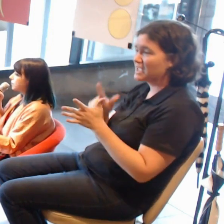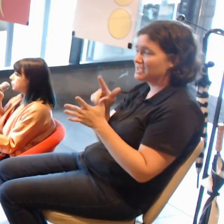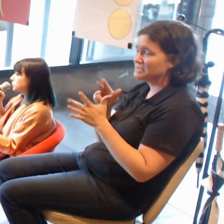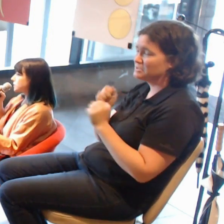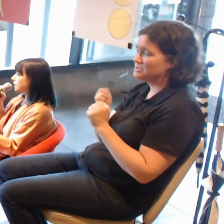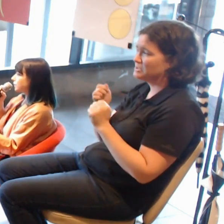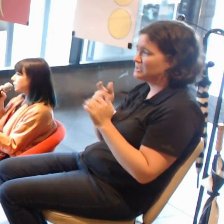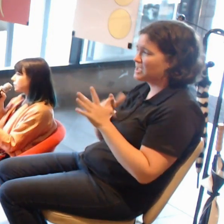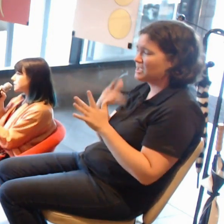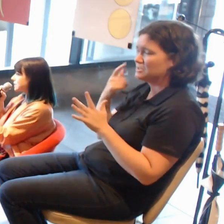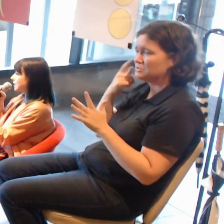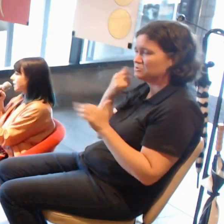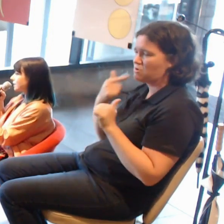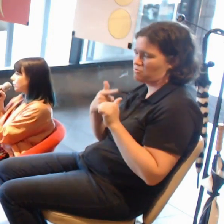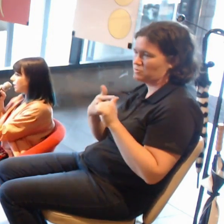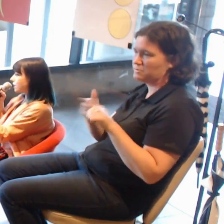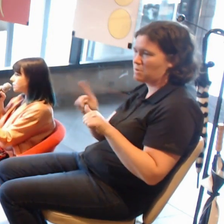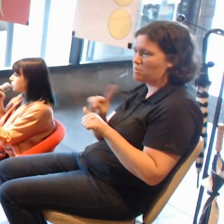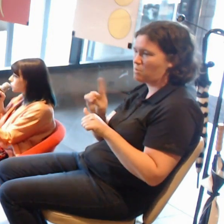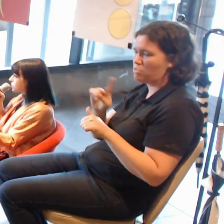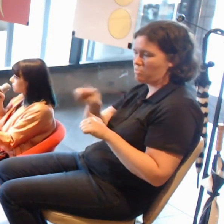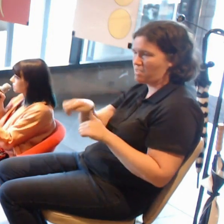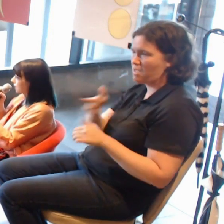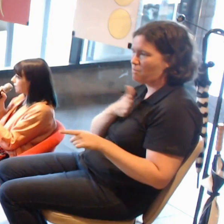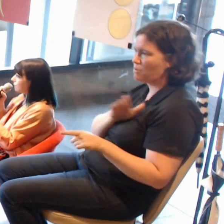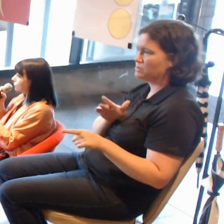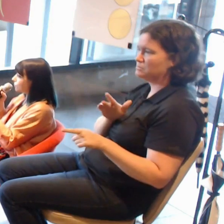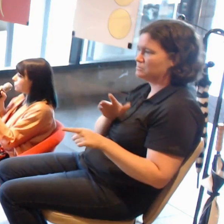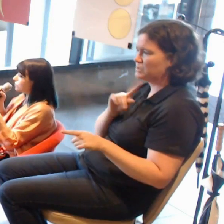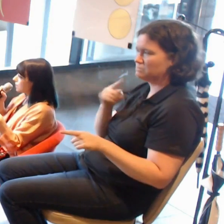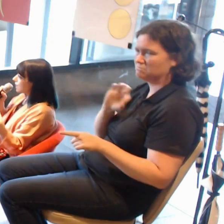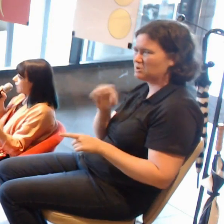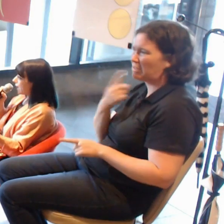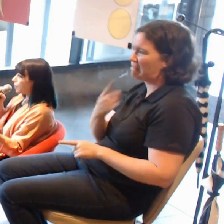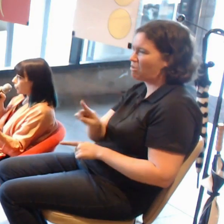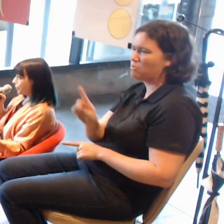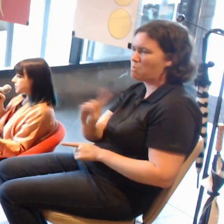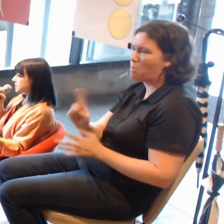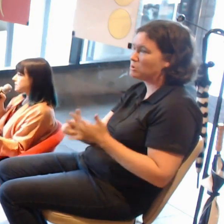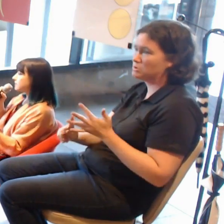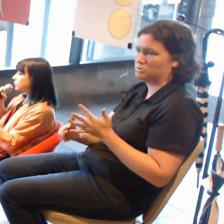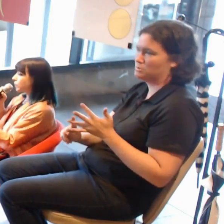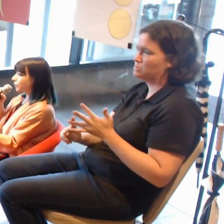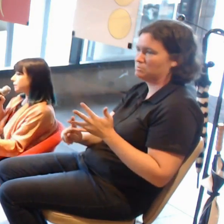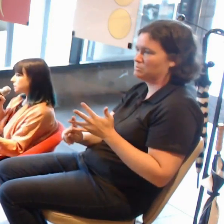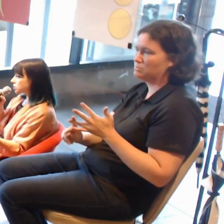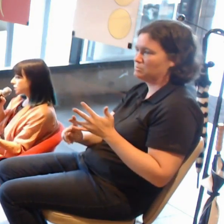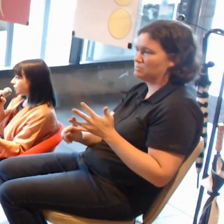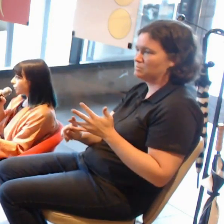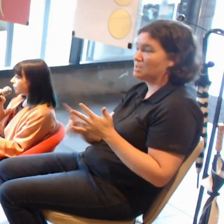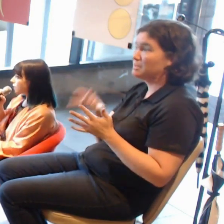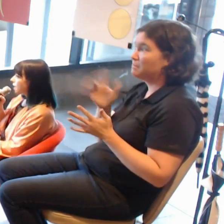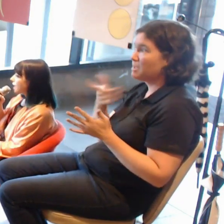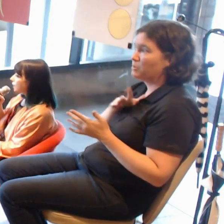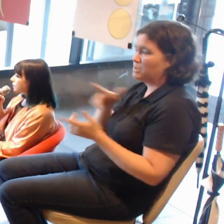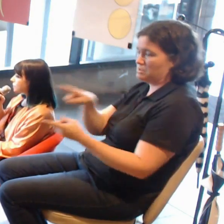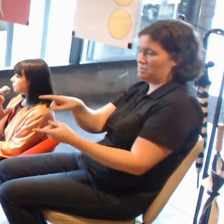We're not dictating what artists should be making for our purposes. Even when we are commissioning a work, it is all artist lead.